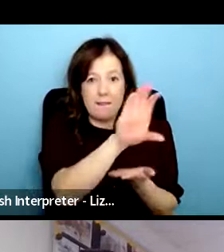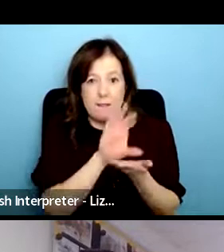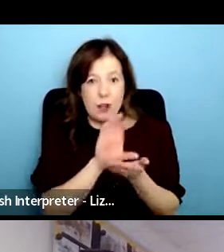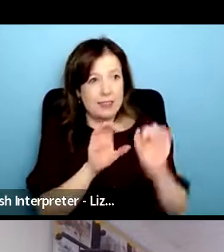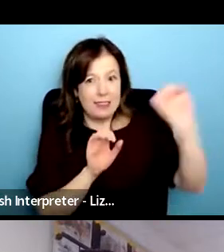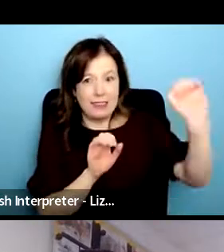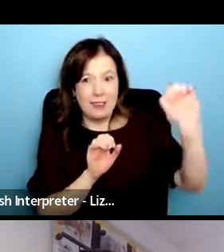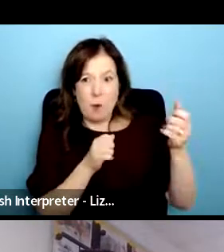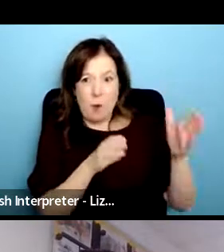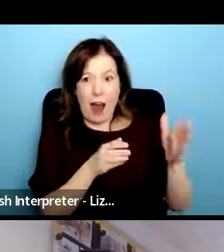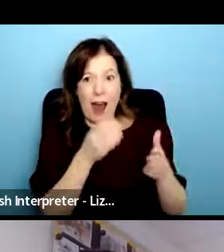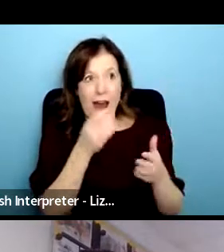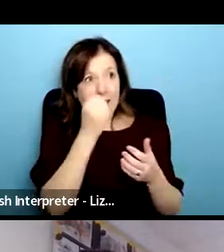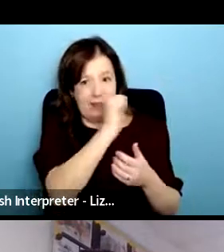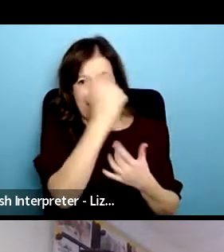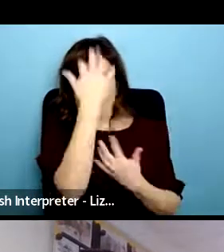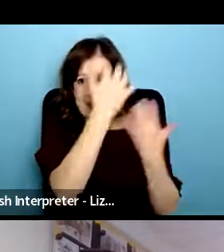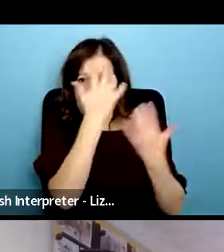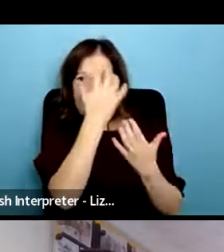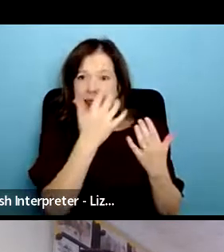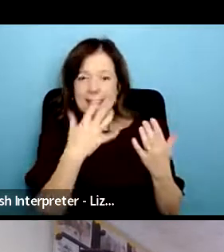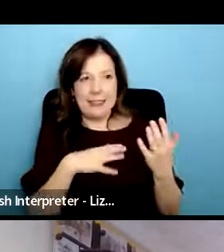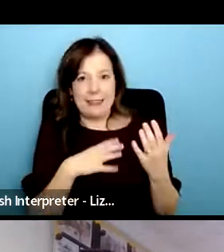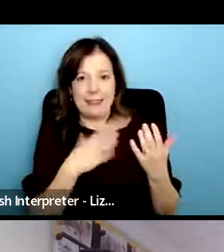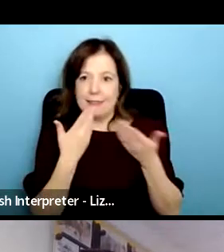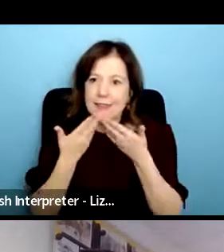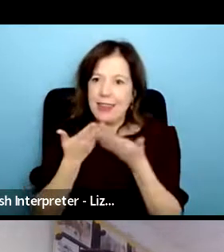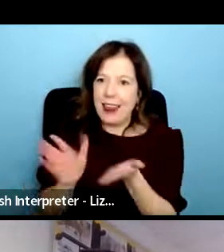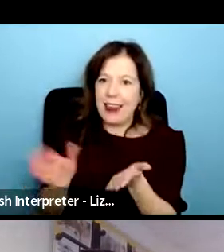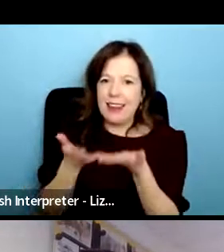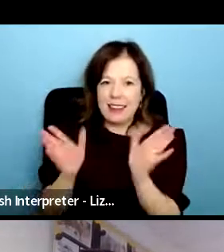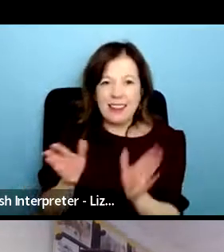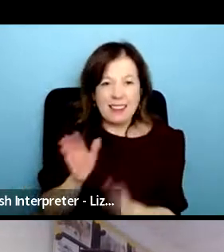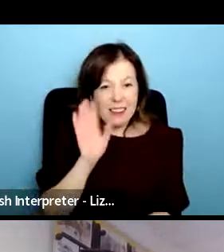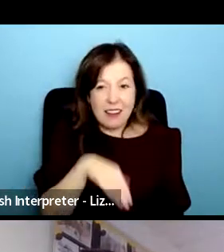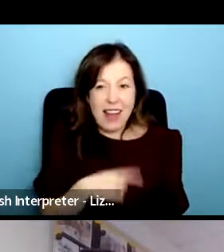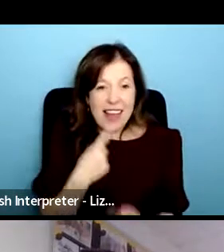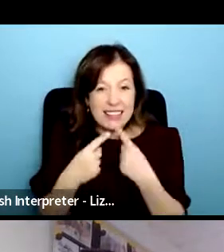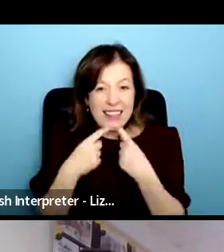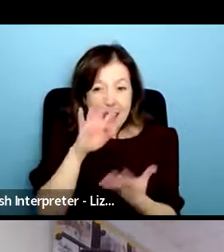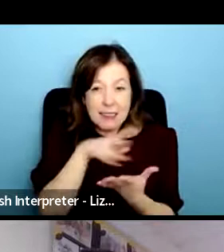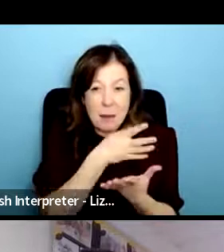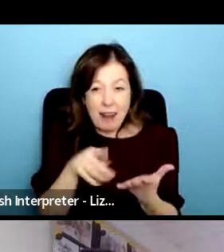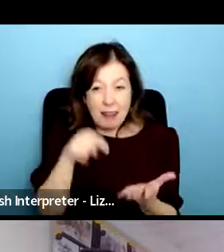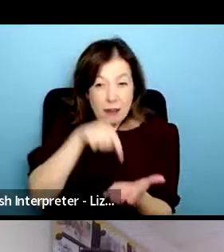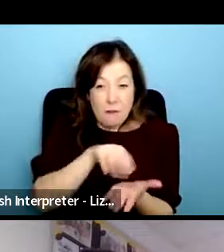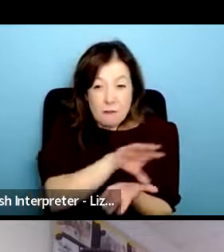i think i just something as straightforward as funding databases actually because obviously many